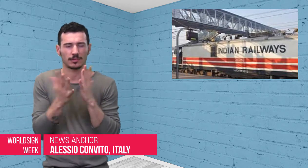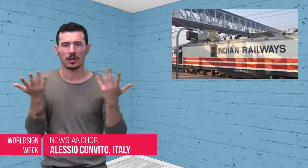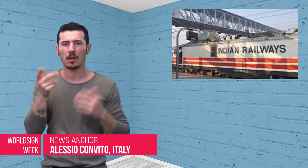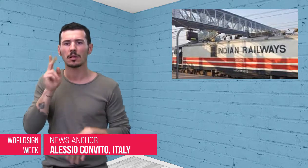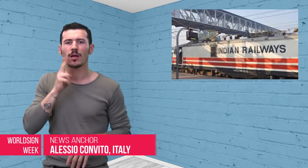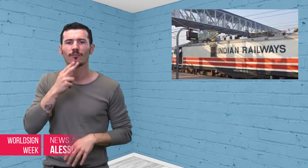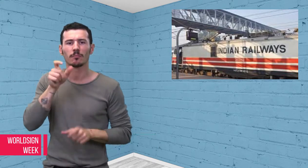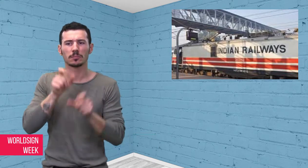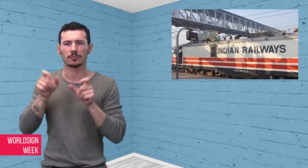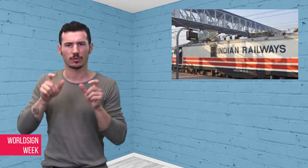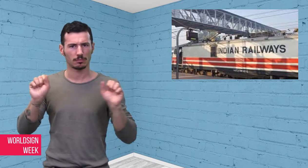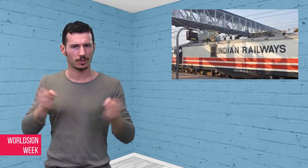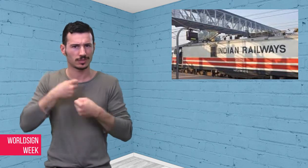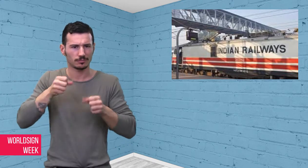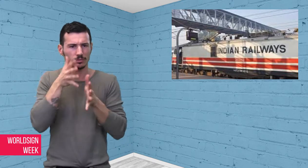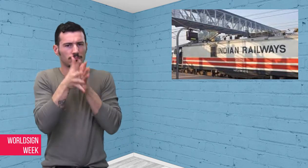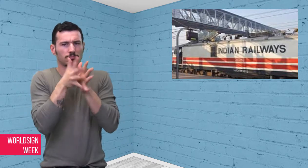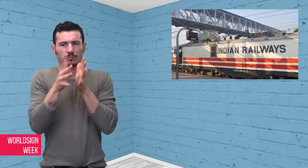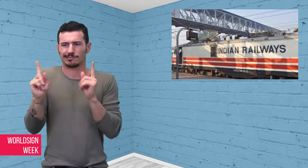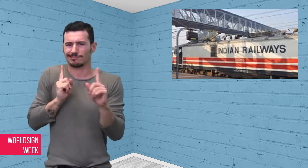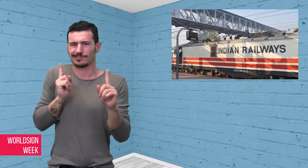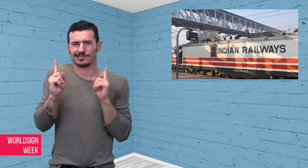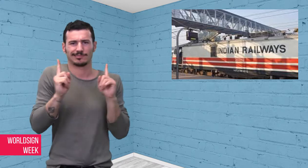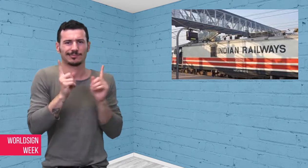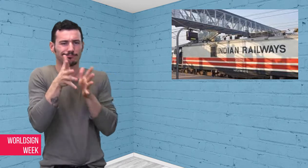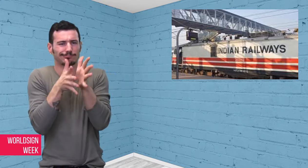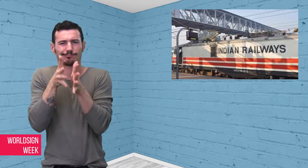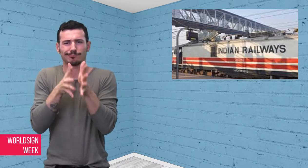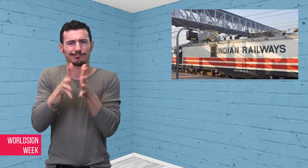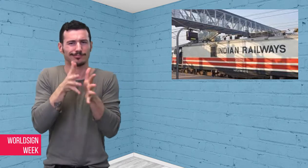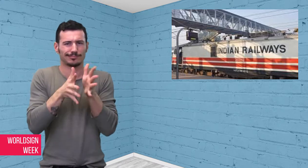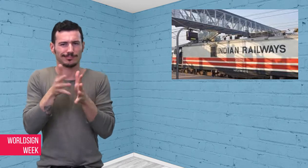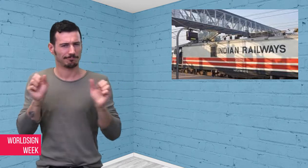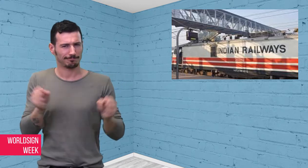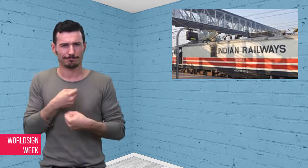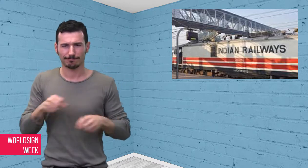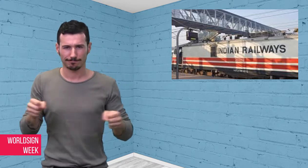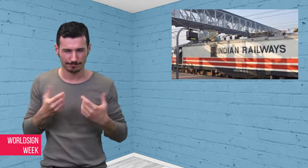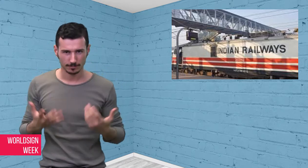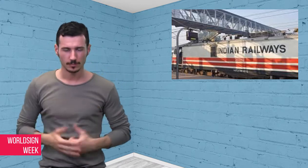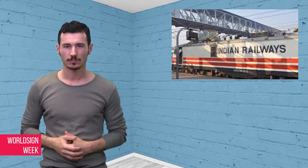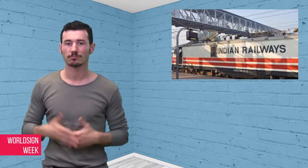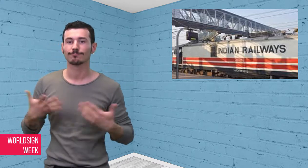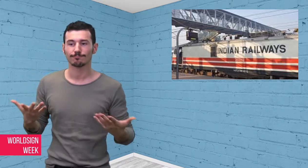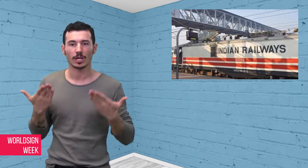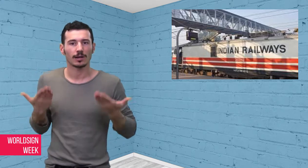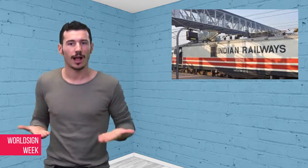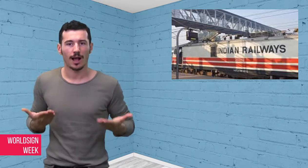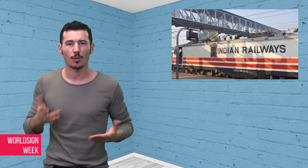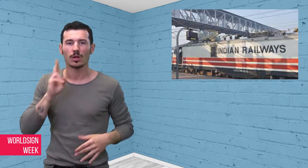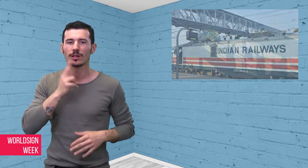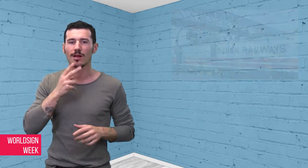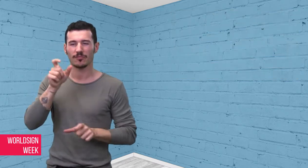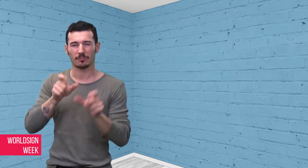sign! Now Deaf people found a way to